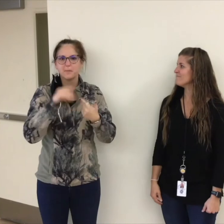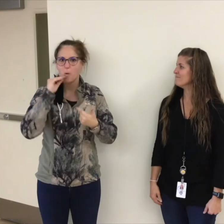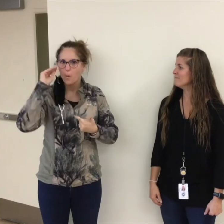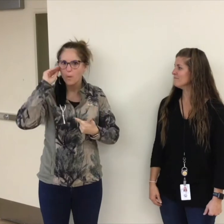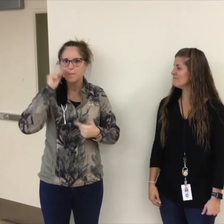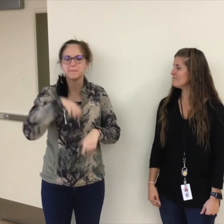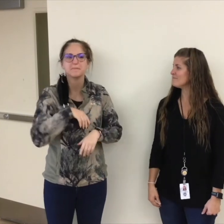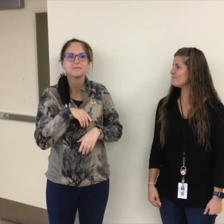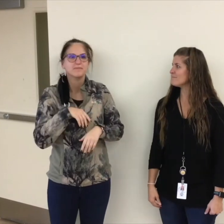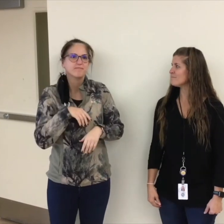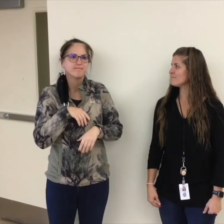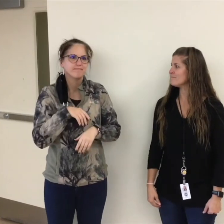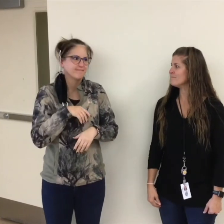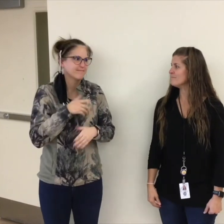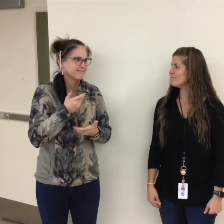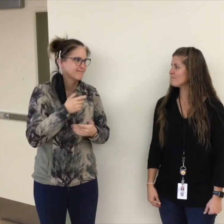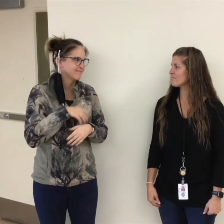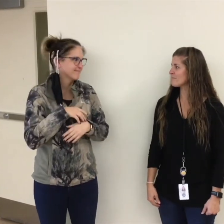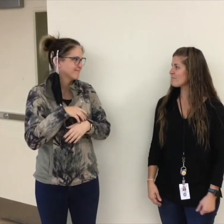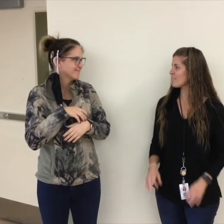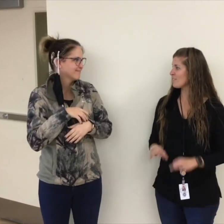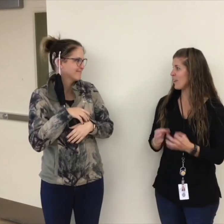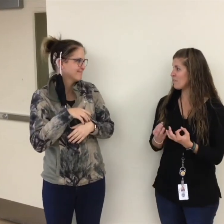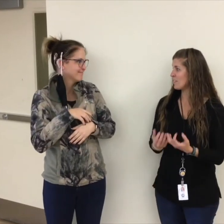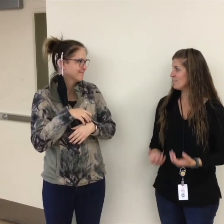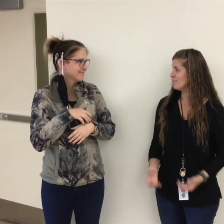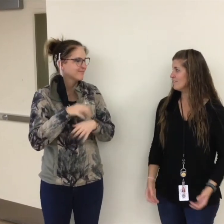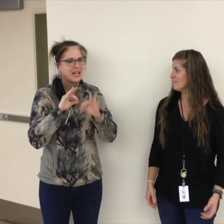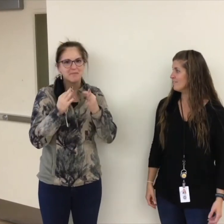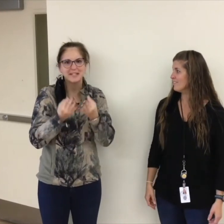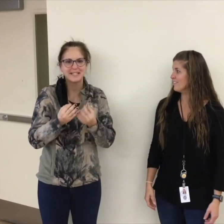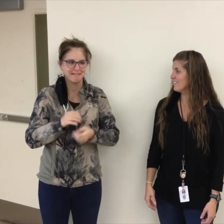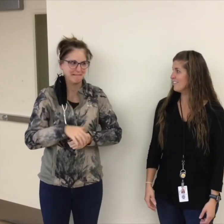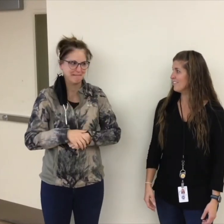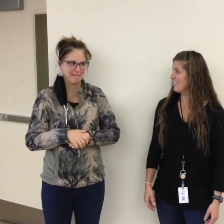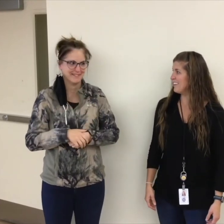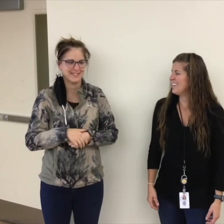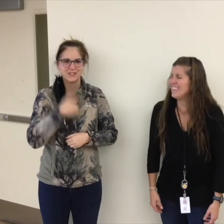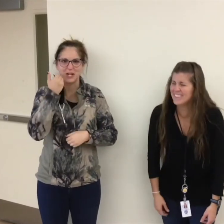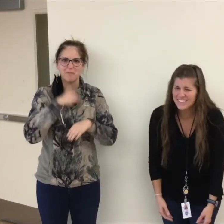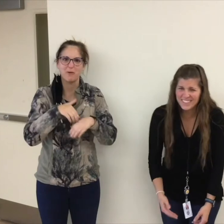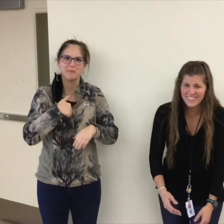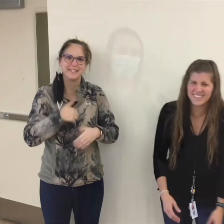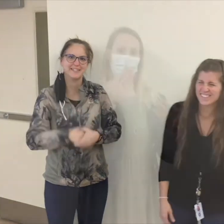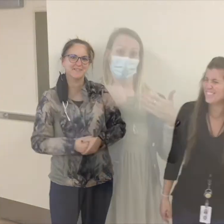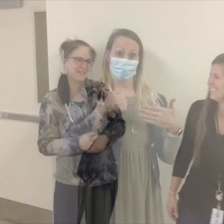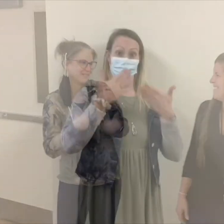I'm thankful for my job, my home, family yeah my family. oh shame on me.